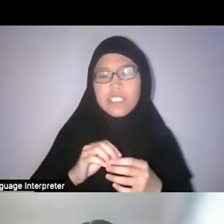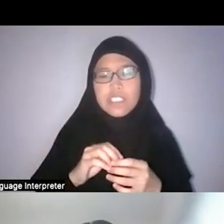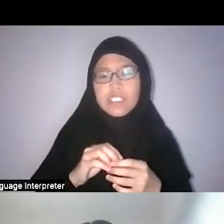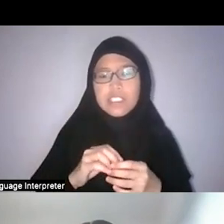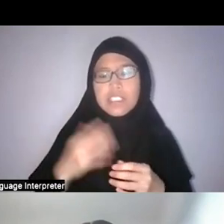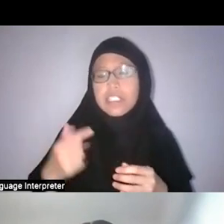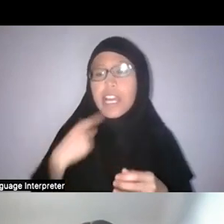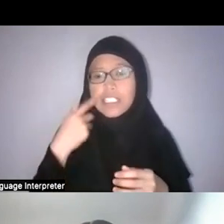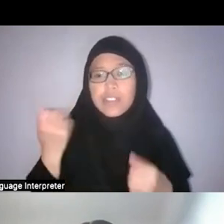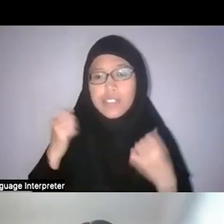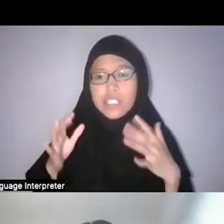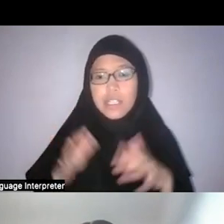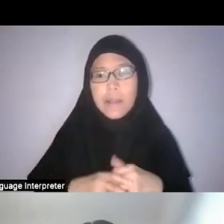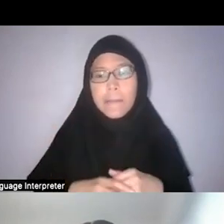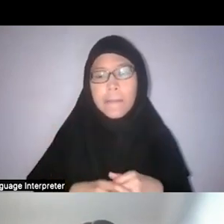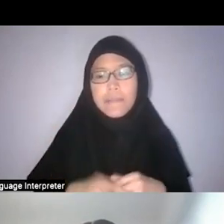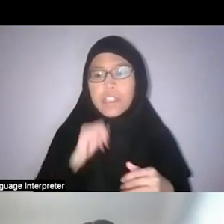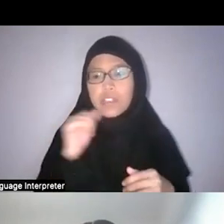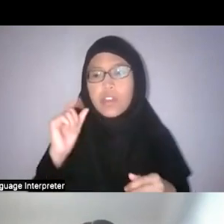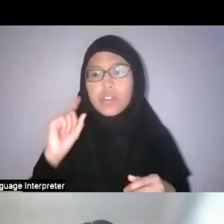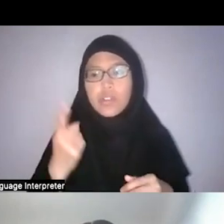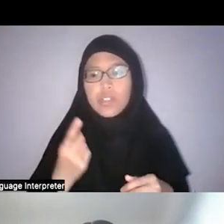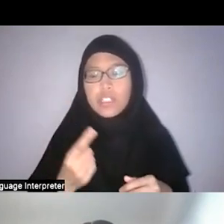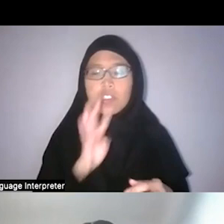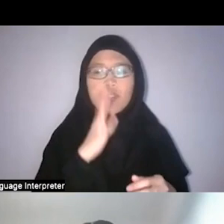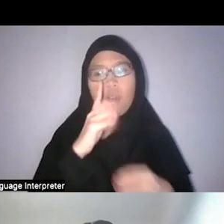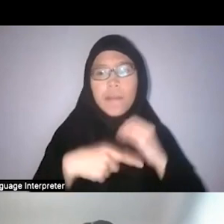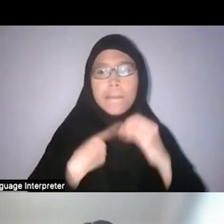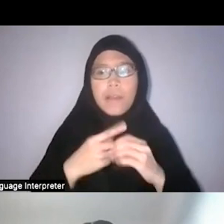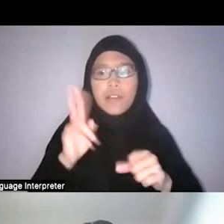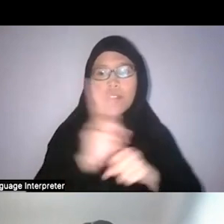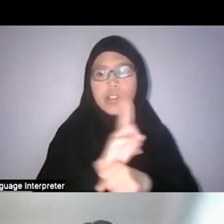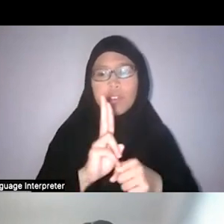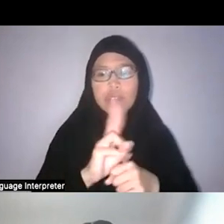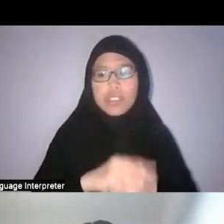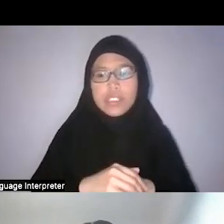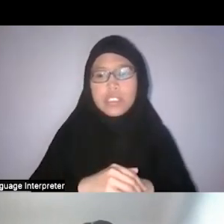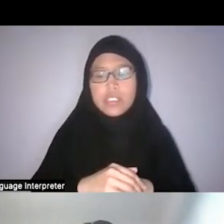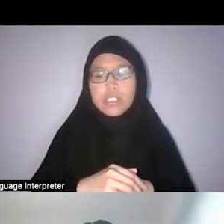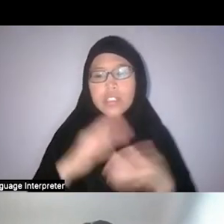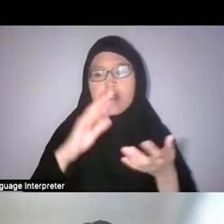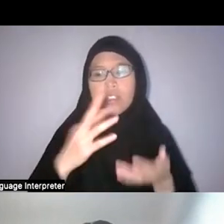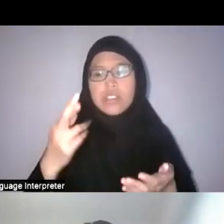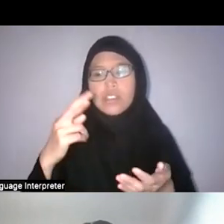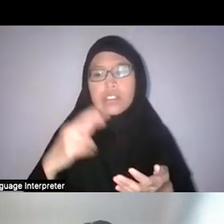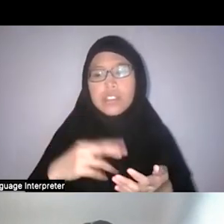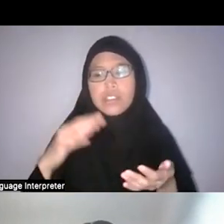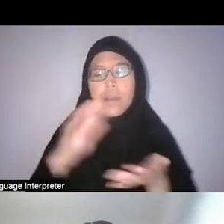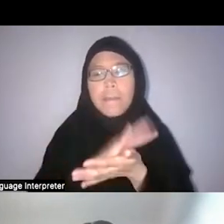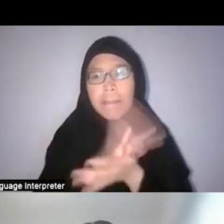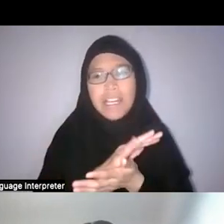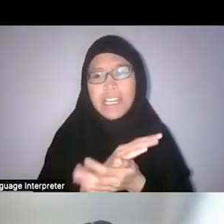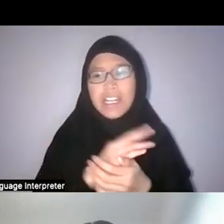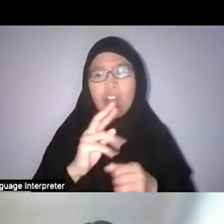and not just simply talking about using paper and glass— sorry, metal straws over plastic straws.